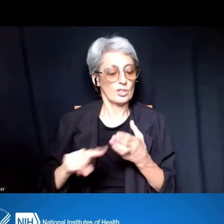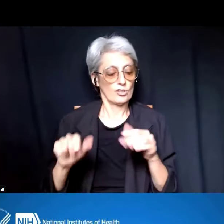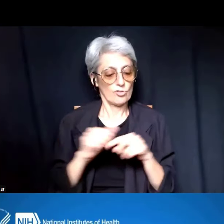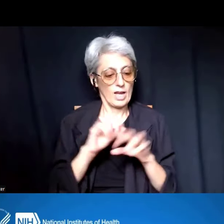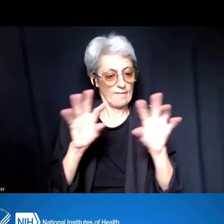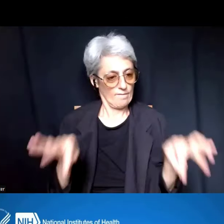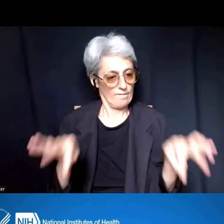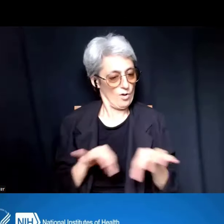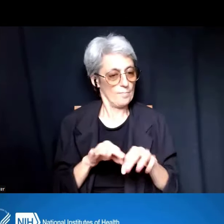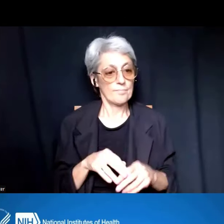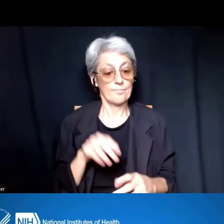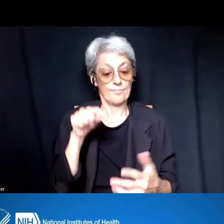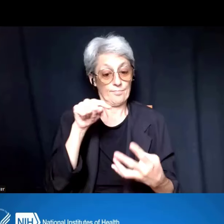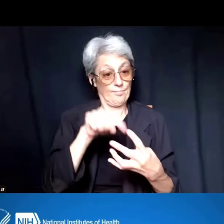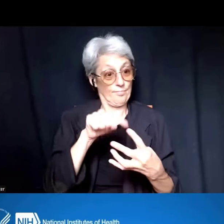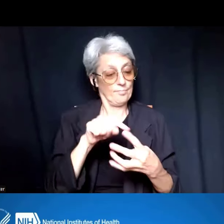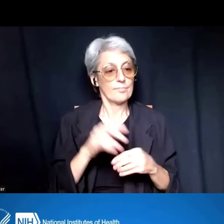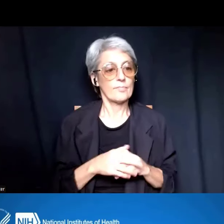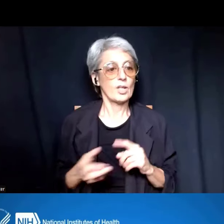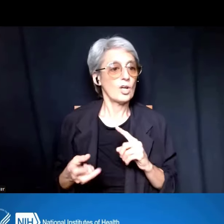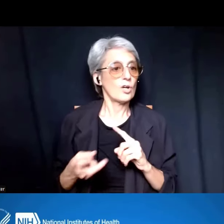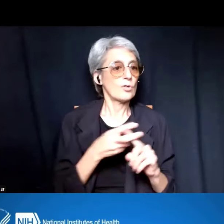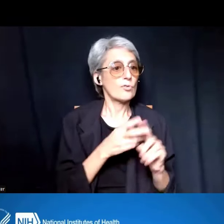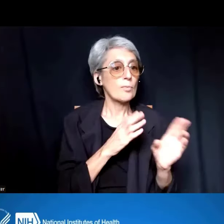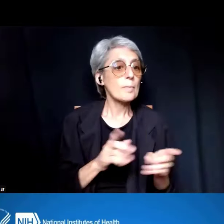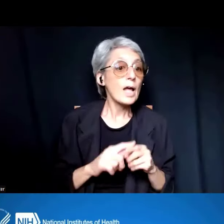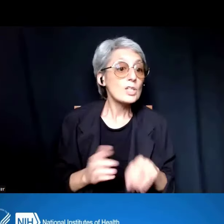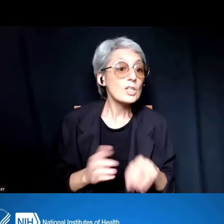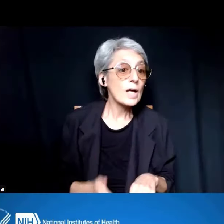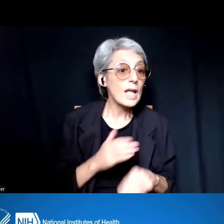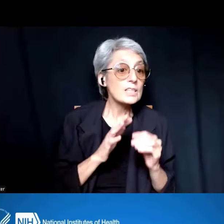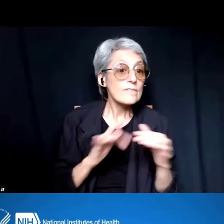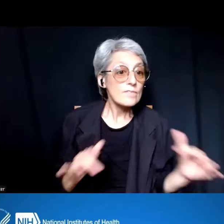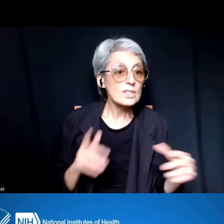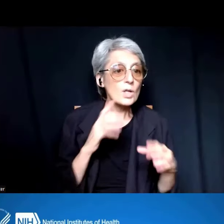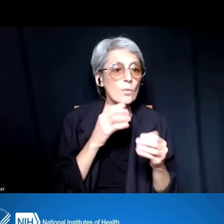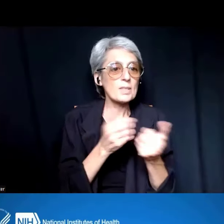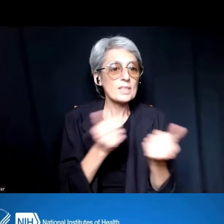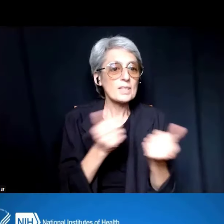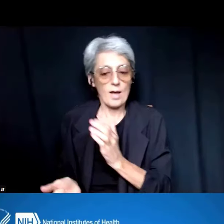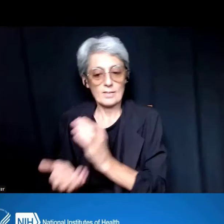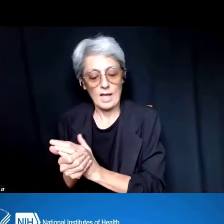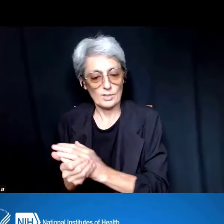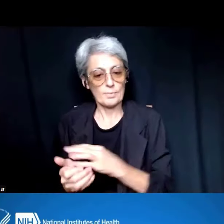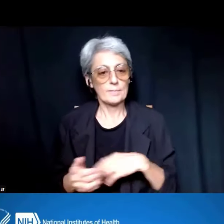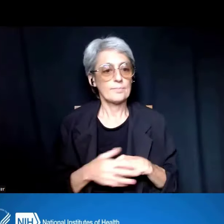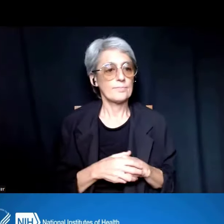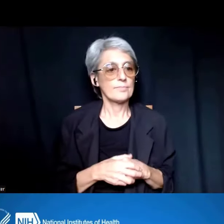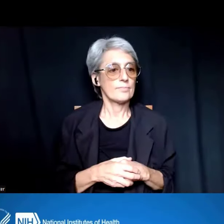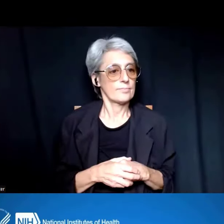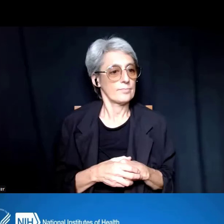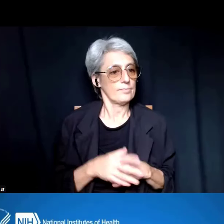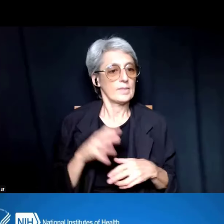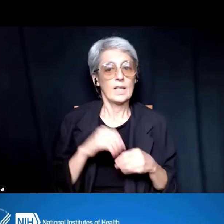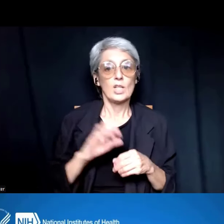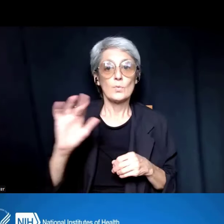where the Recruitment Plan to Enhance Diversity will become its own attachment. Currently, it's within the 25-page program plan, it will be its own attachment,